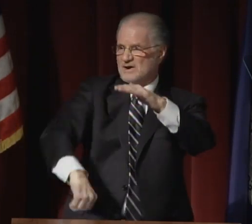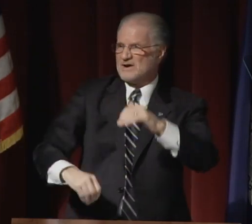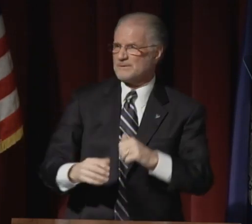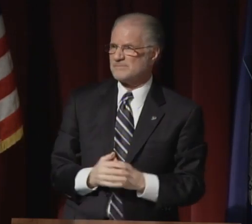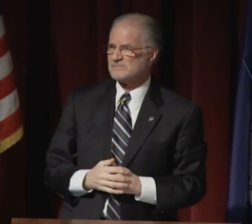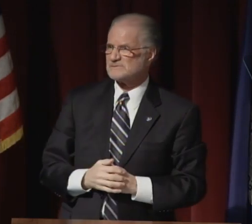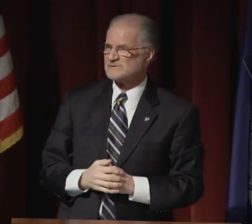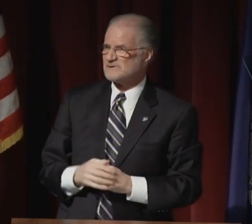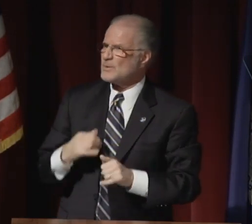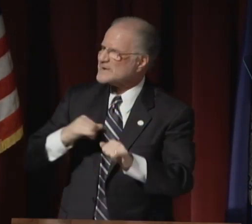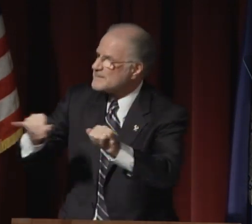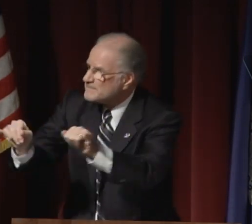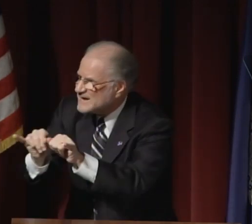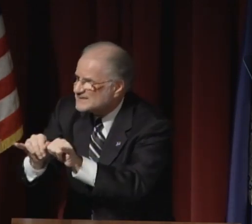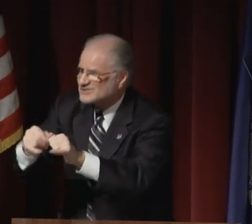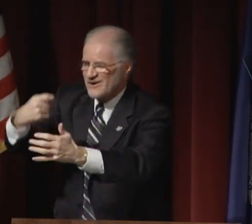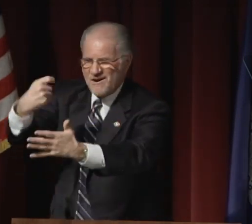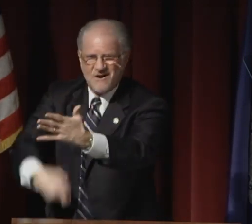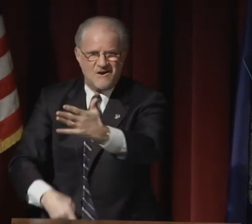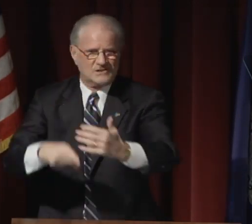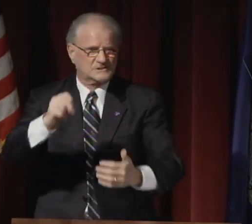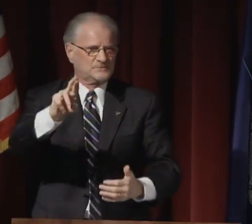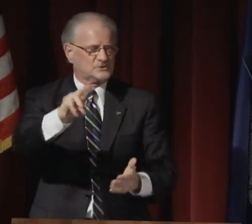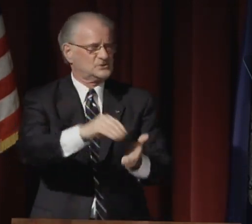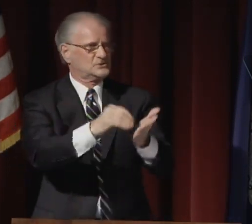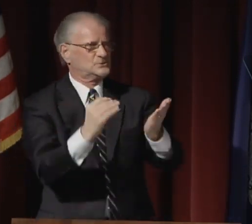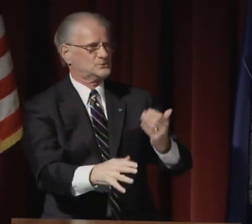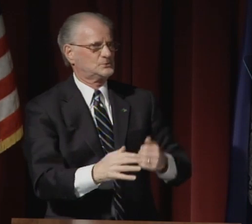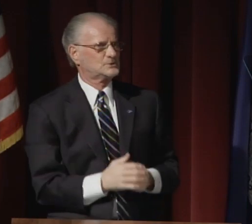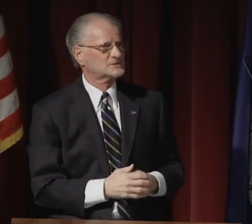We measure post-university outcomes.